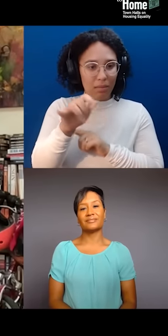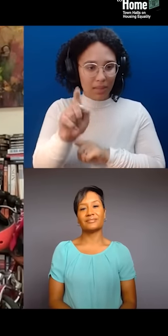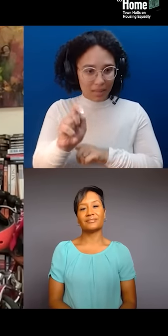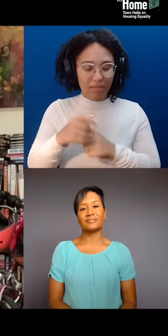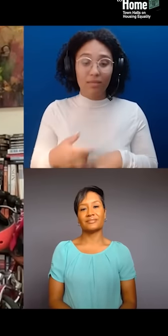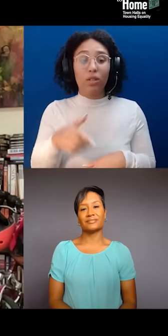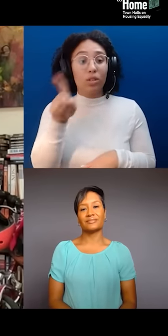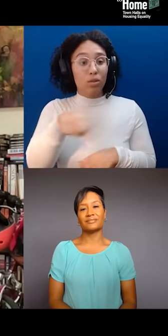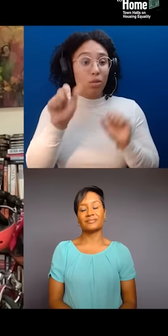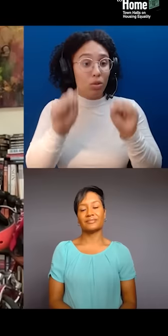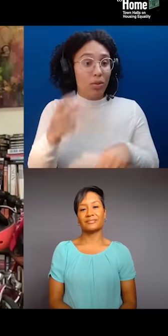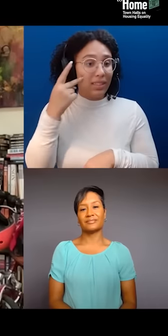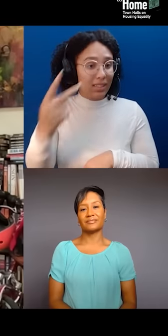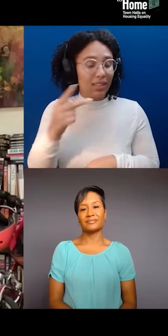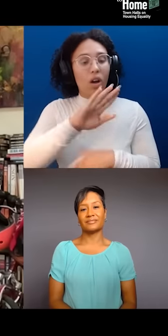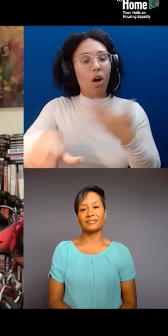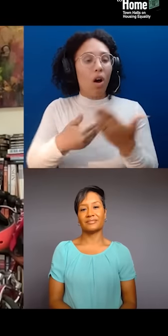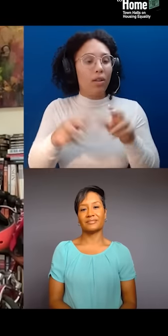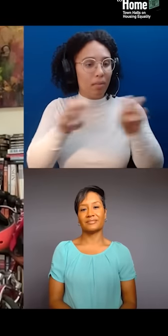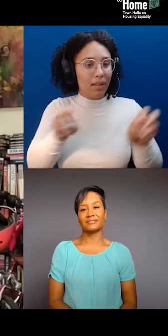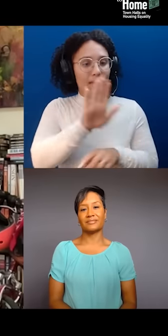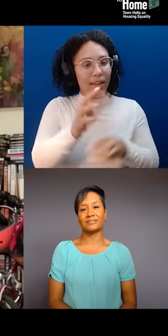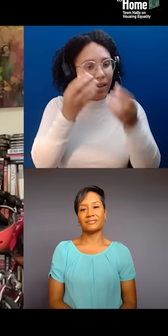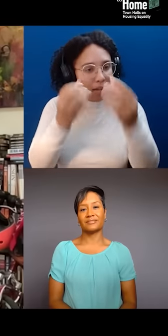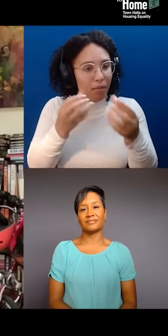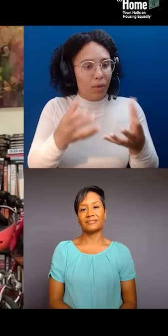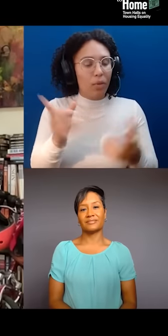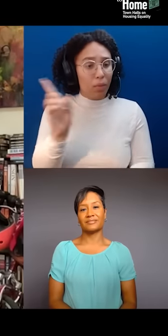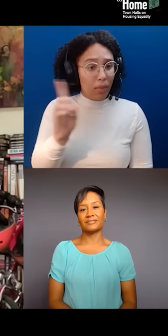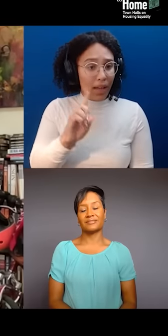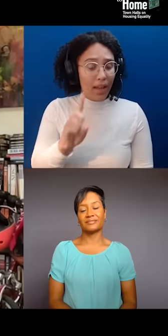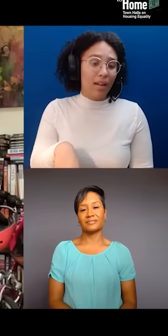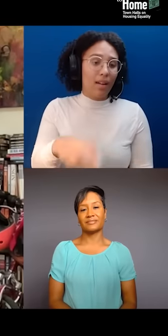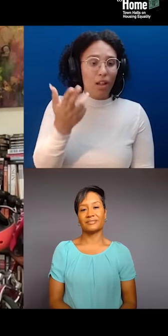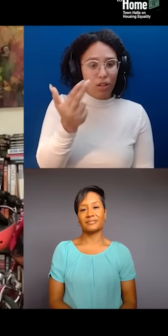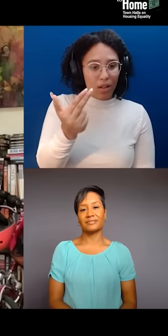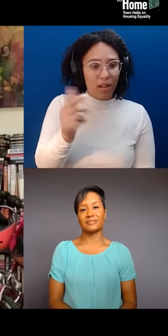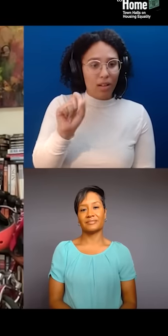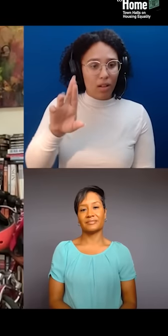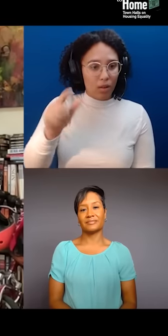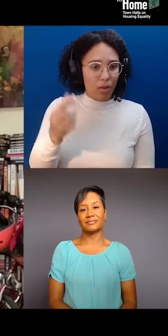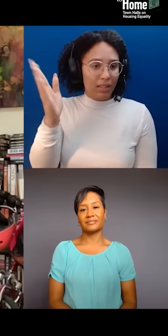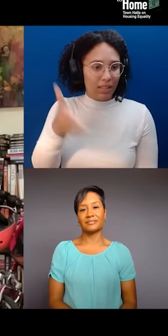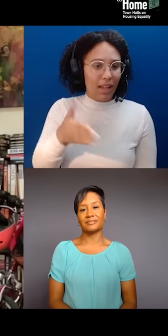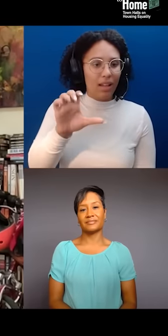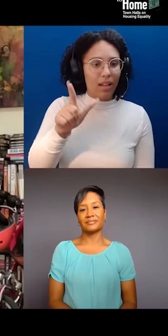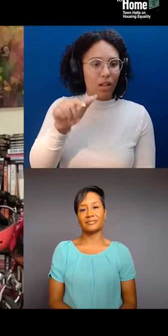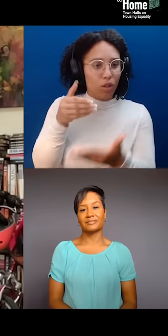and a direct link should appear in your chat about now. And remember that the panel will be taking your questions as well.